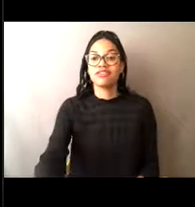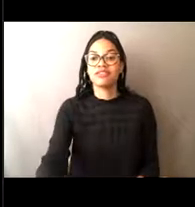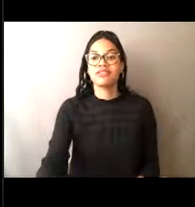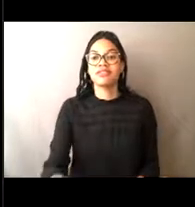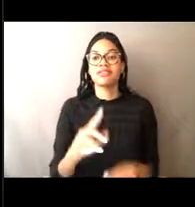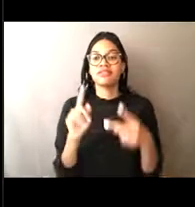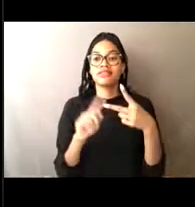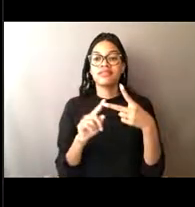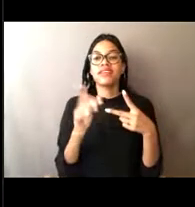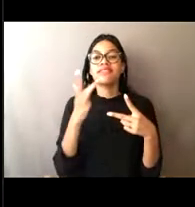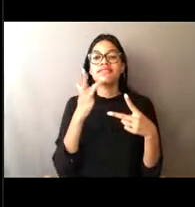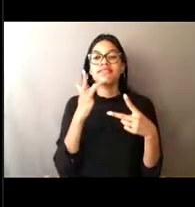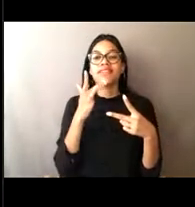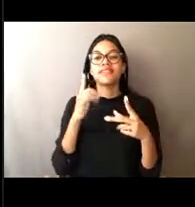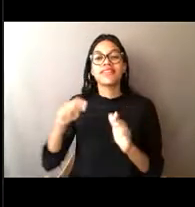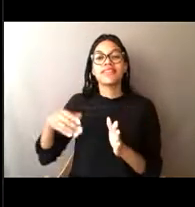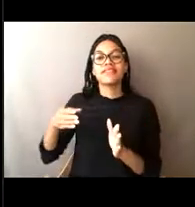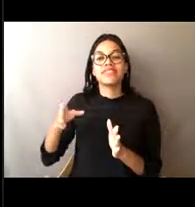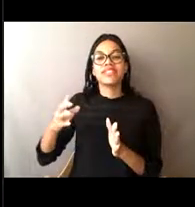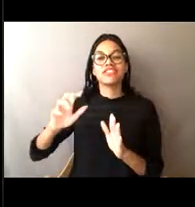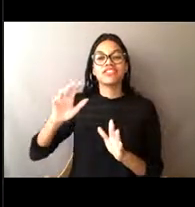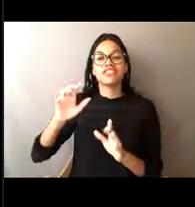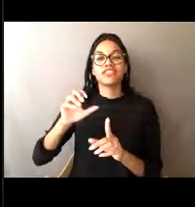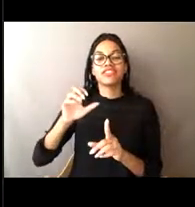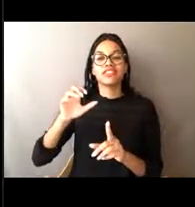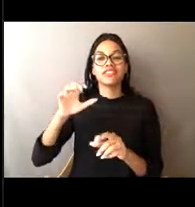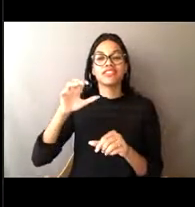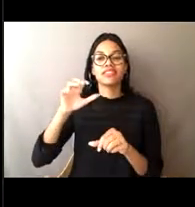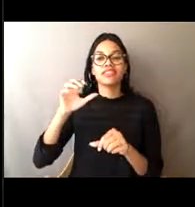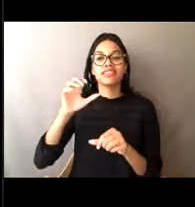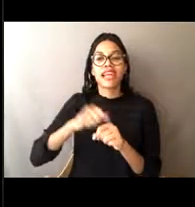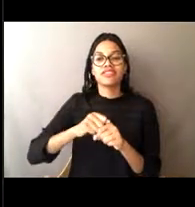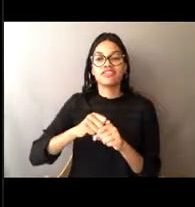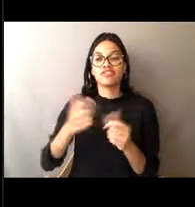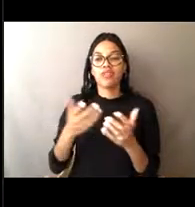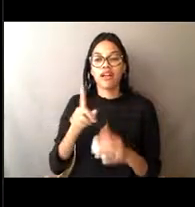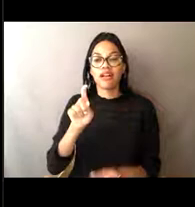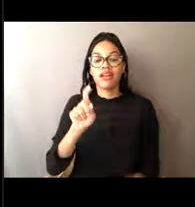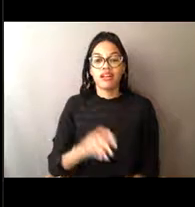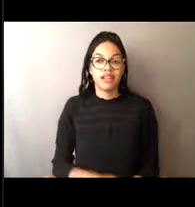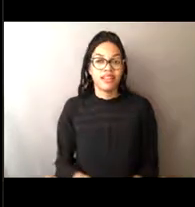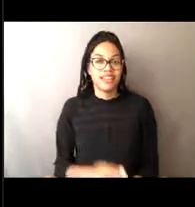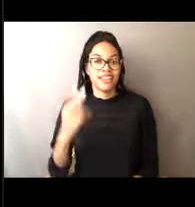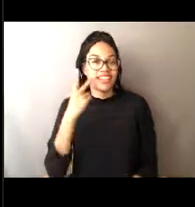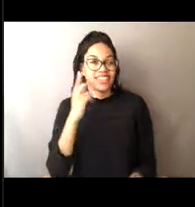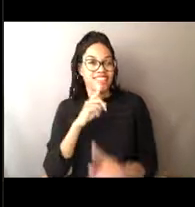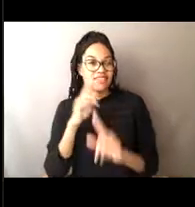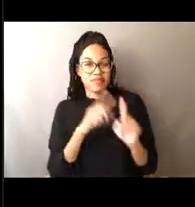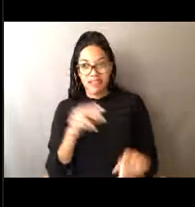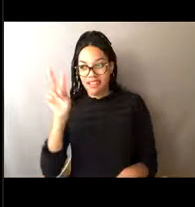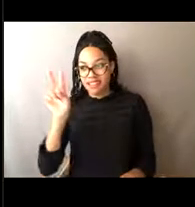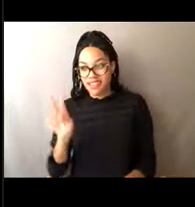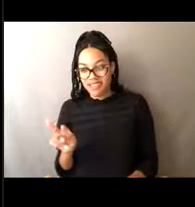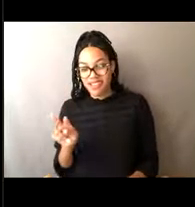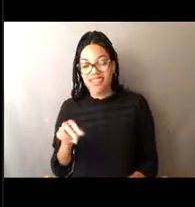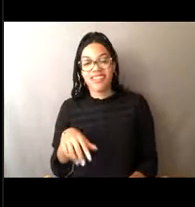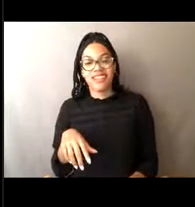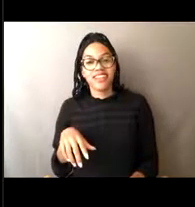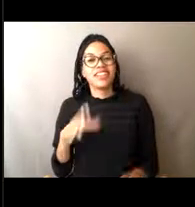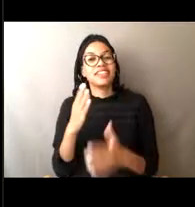[Lisa] All right, so Hannah is saying that she does not like to fish, but I'm sure we have some other folks on the line who liked to catch fish.